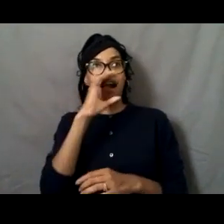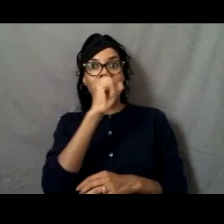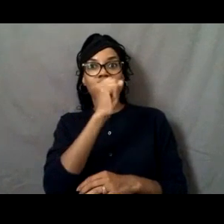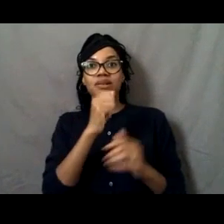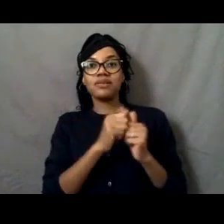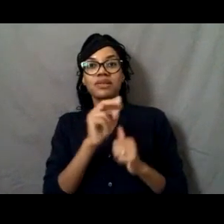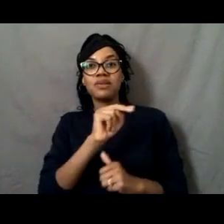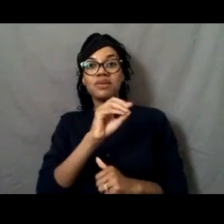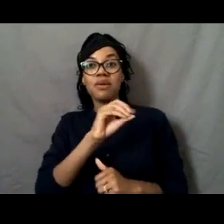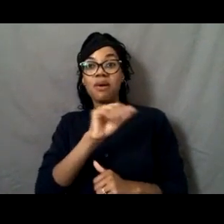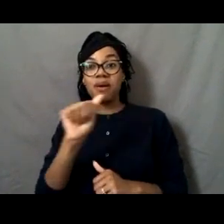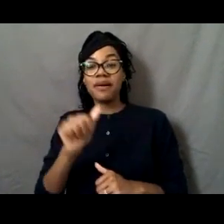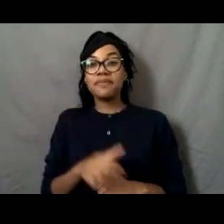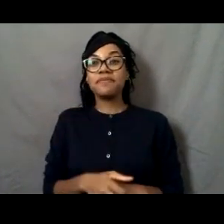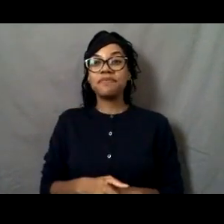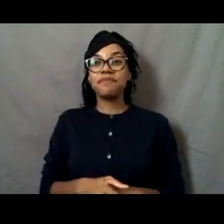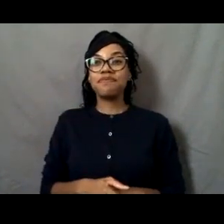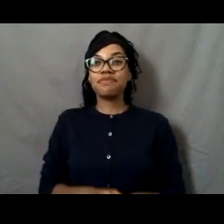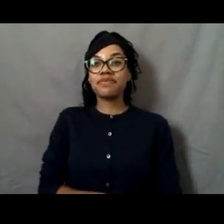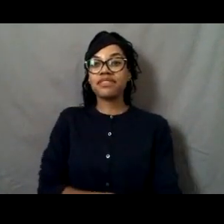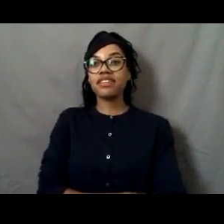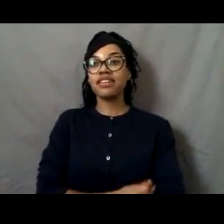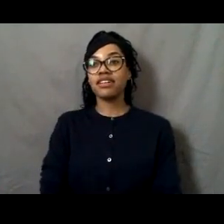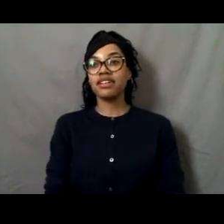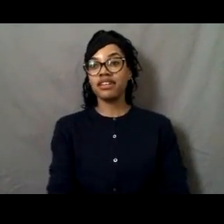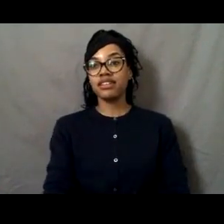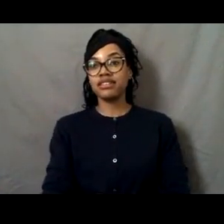So I went to school for meteorology